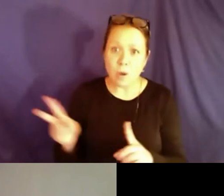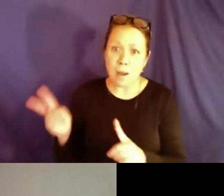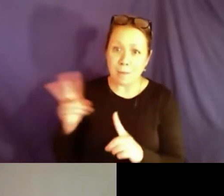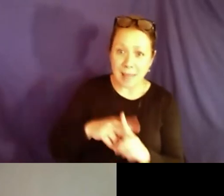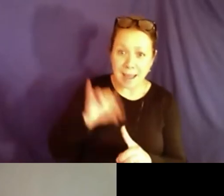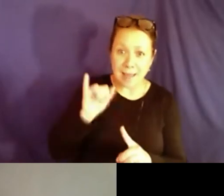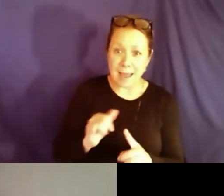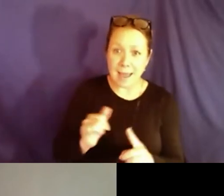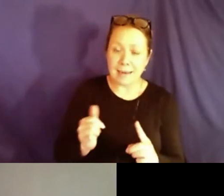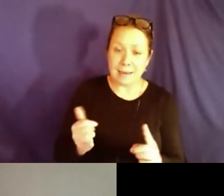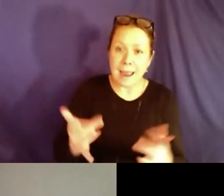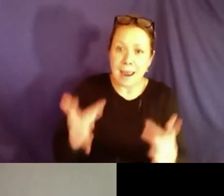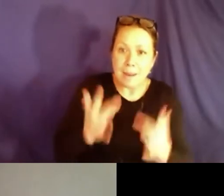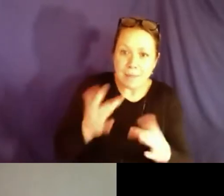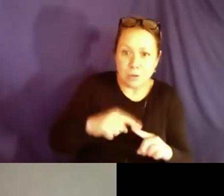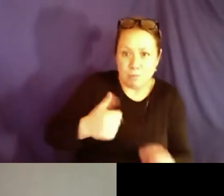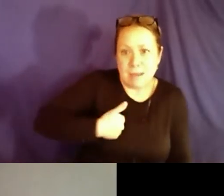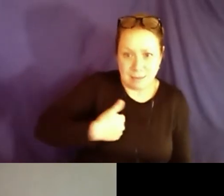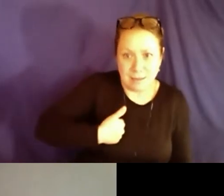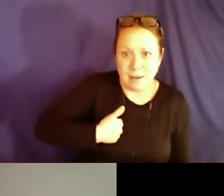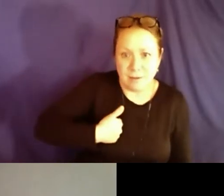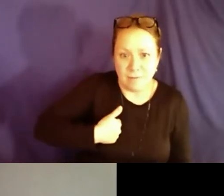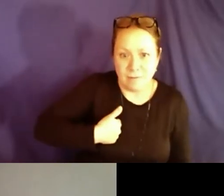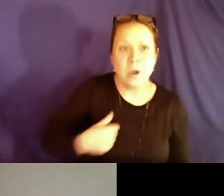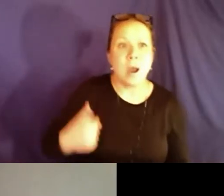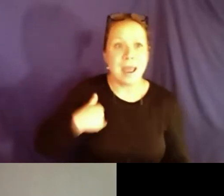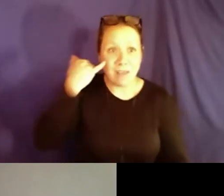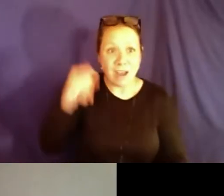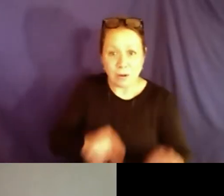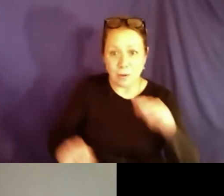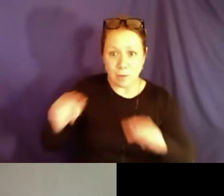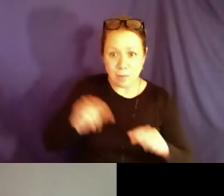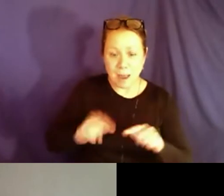recently, I started